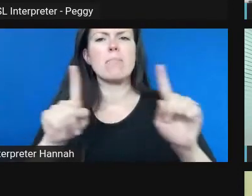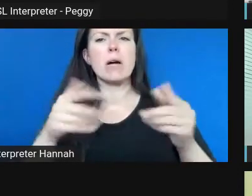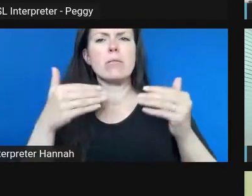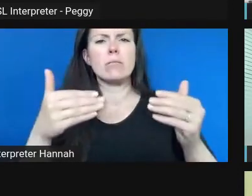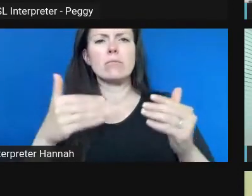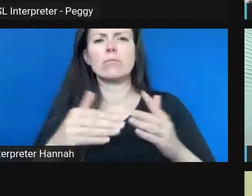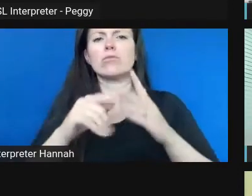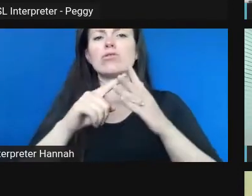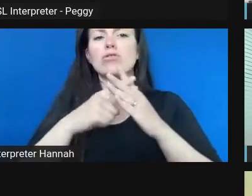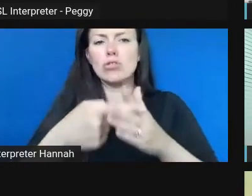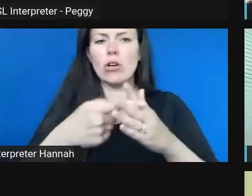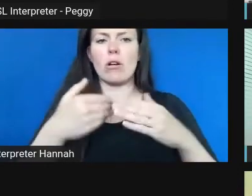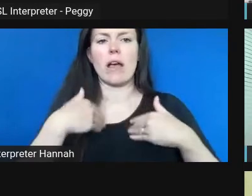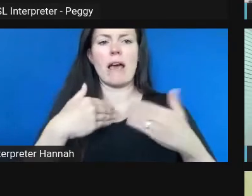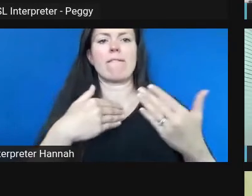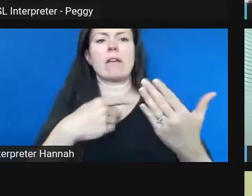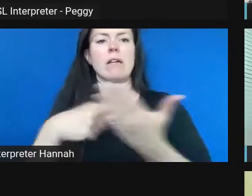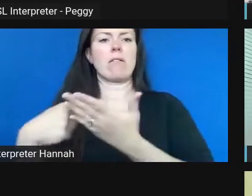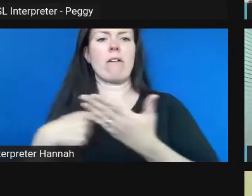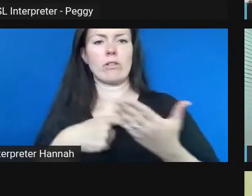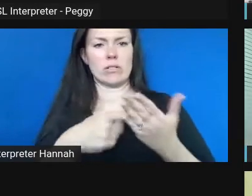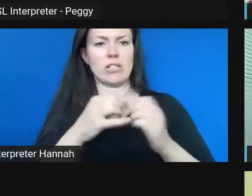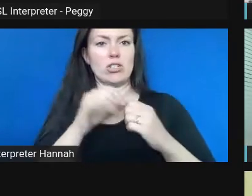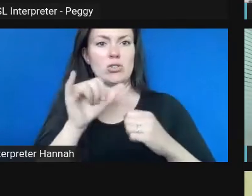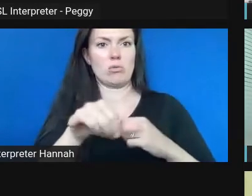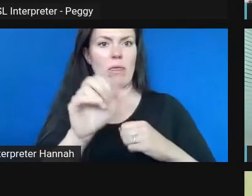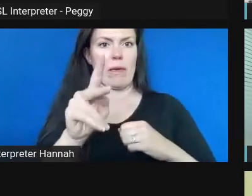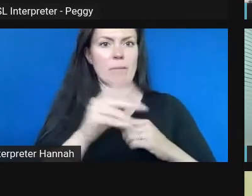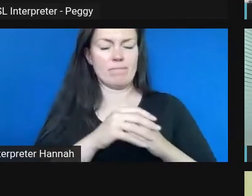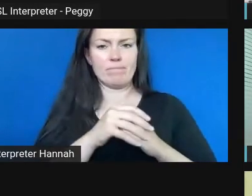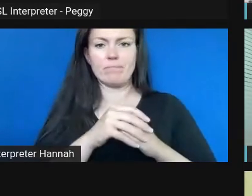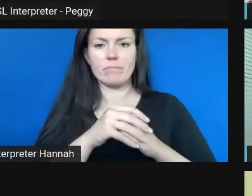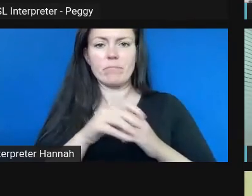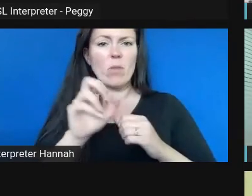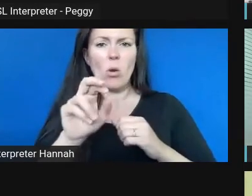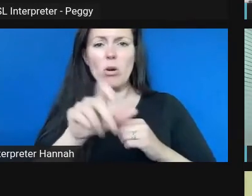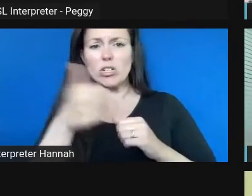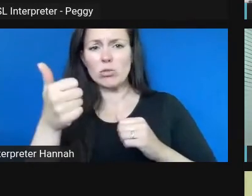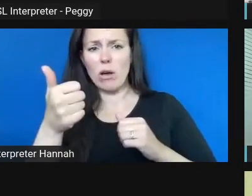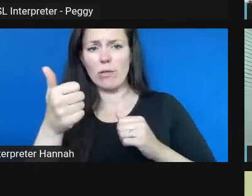So I wonder if others want to pick up on that or talk about resources that they know about.